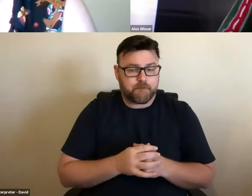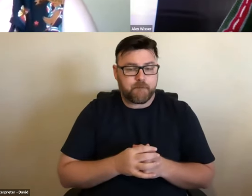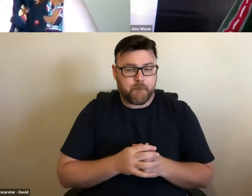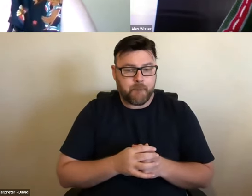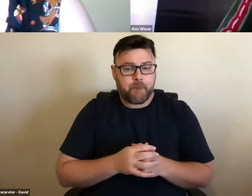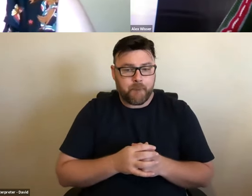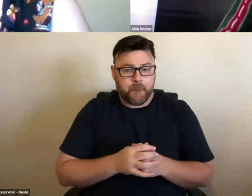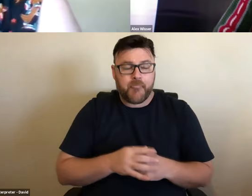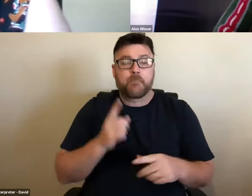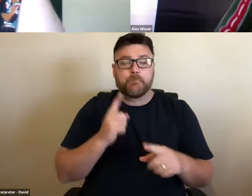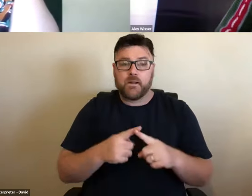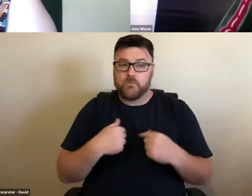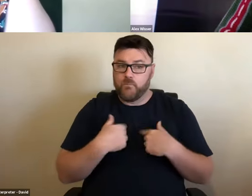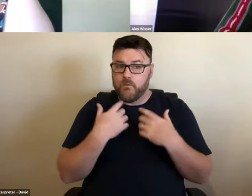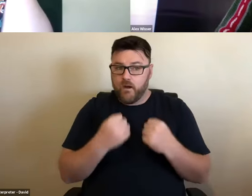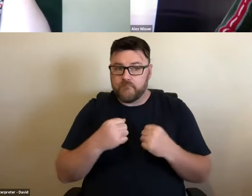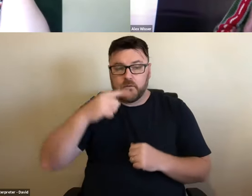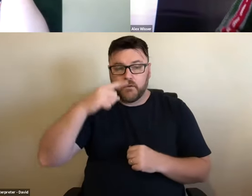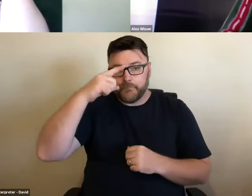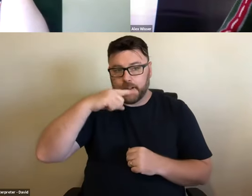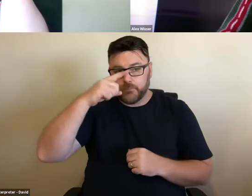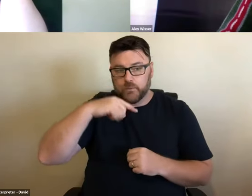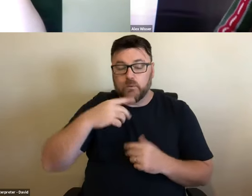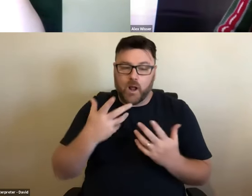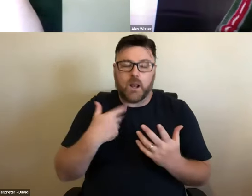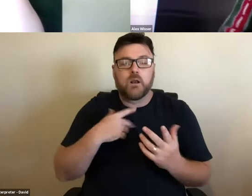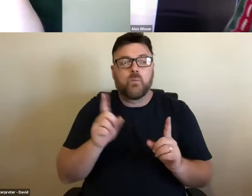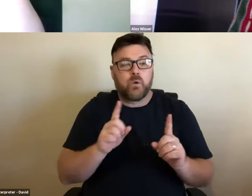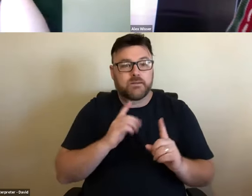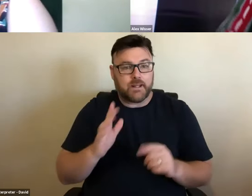are - it's interesting, a lot of the demographic of people that are